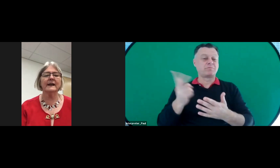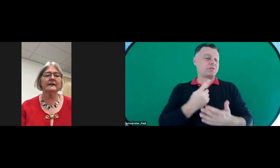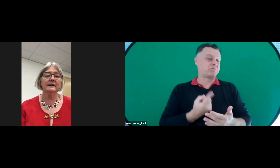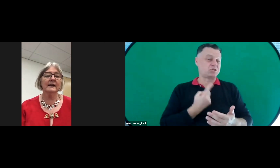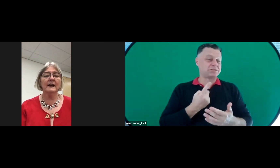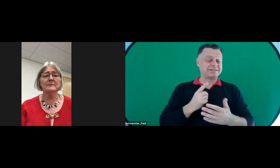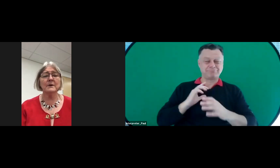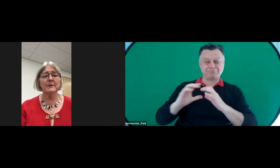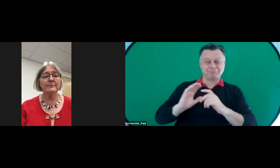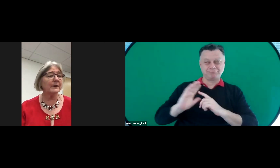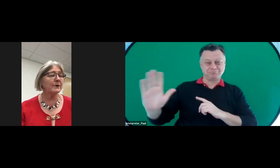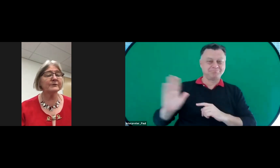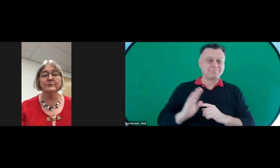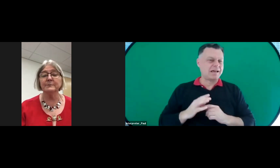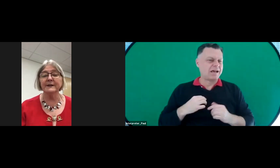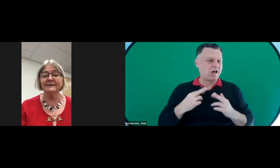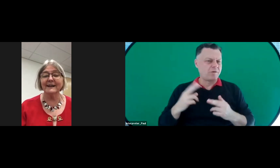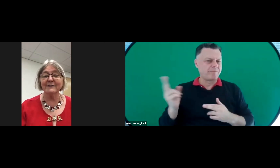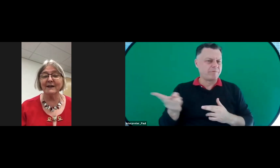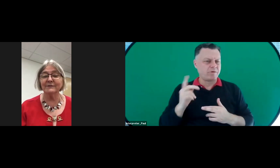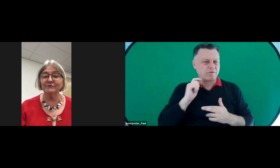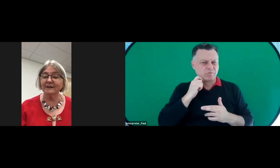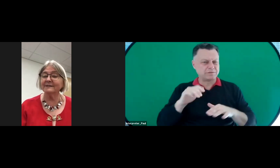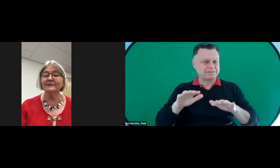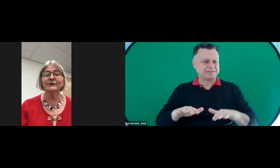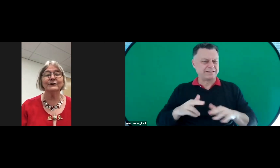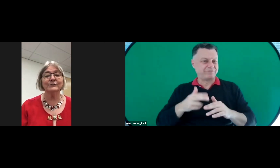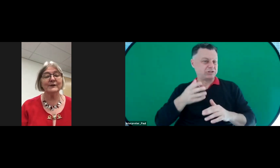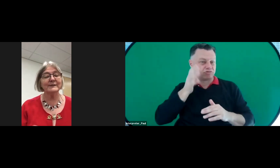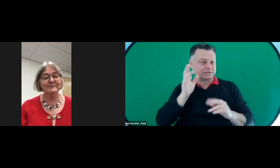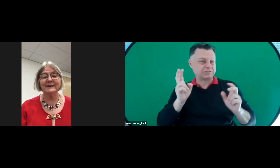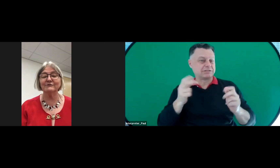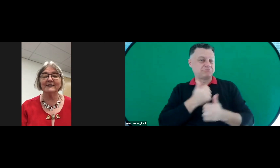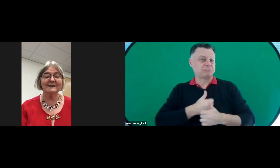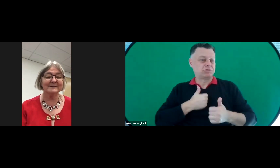and I hope they both will stay around for drinks and you can join them in drinks and